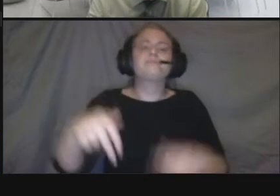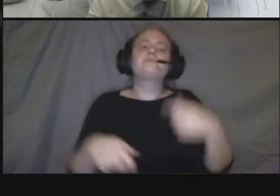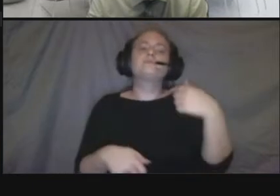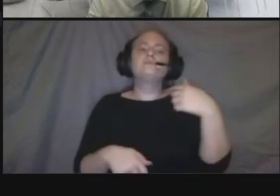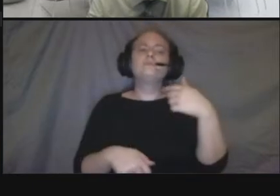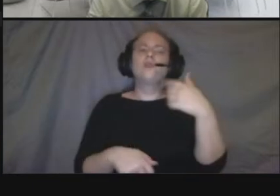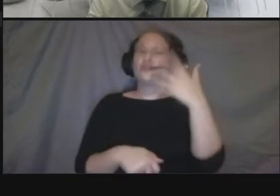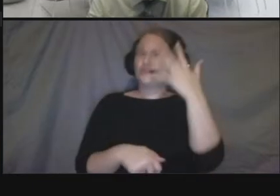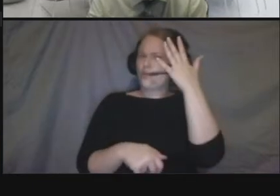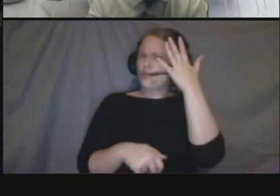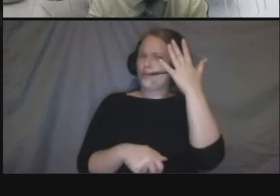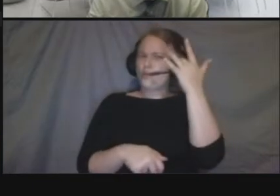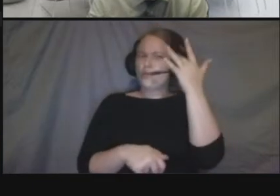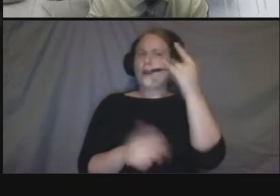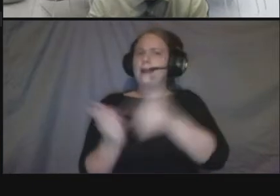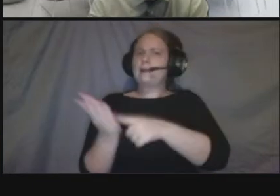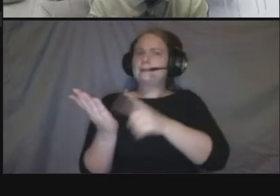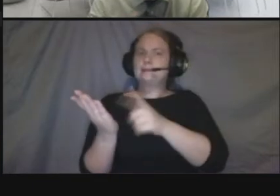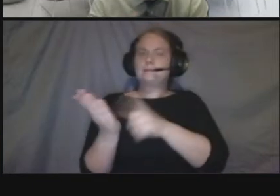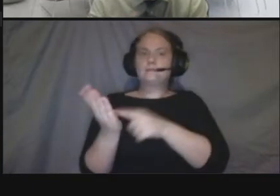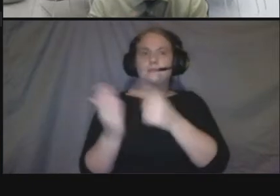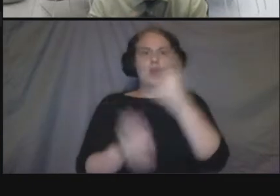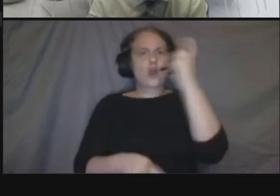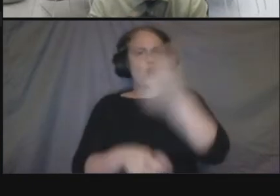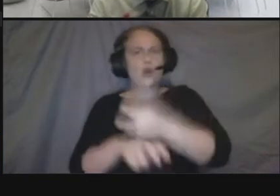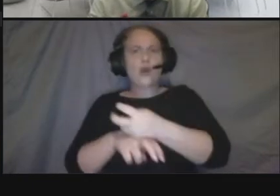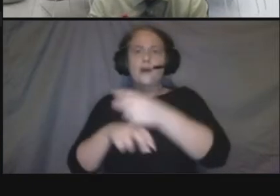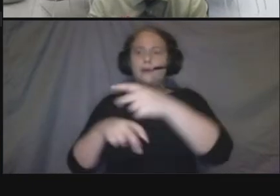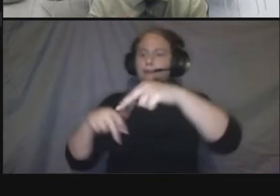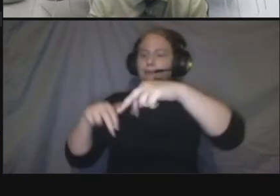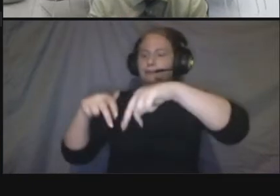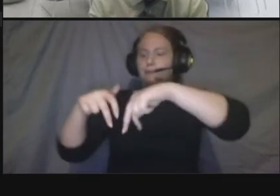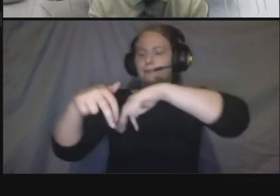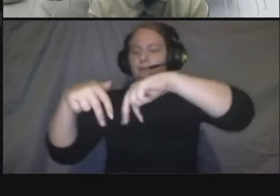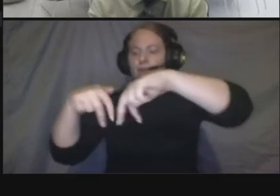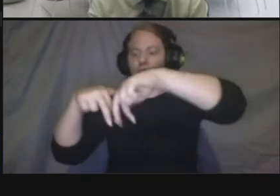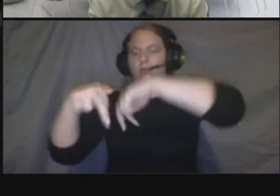and some other elements from the tree pits to the grades and the slopes along there really trying to